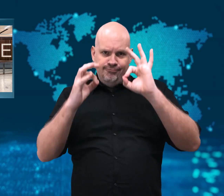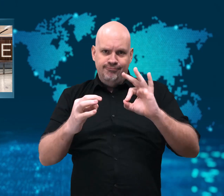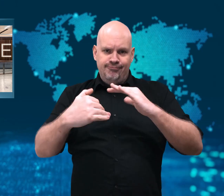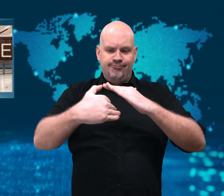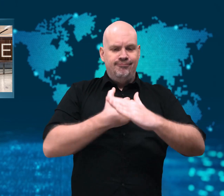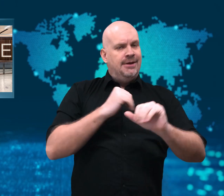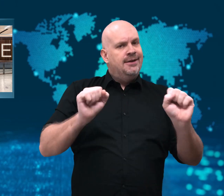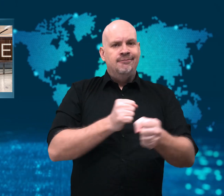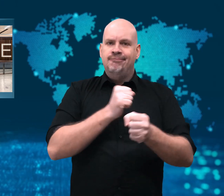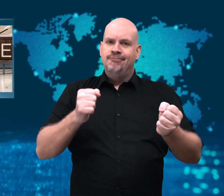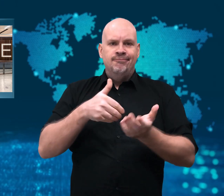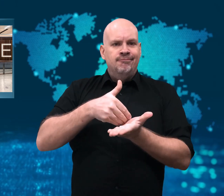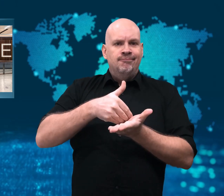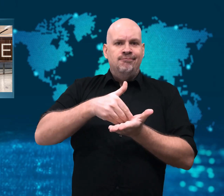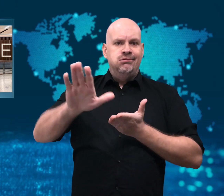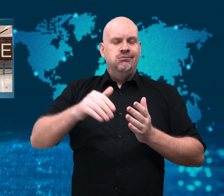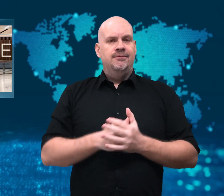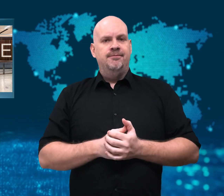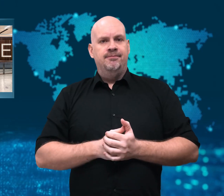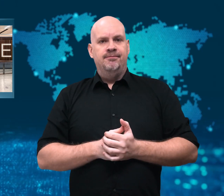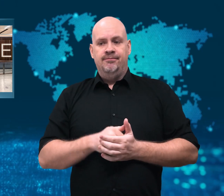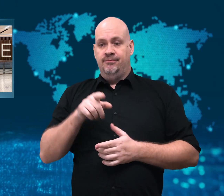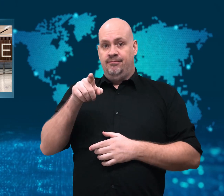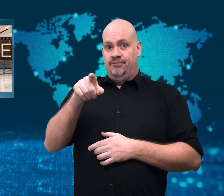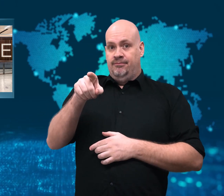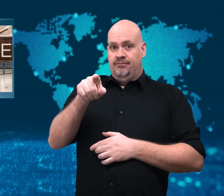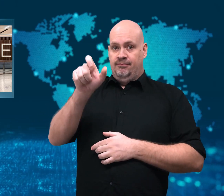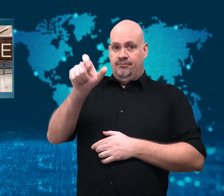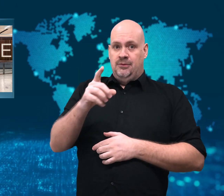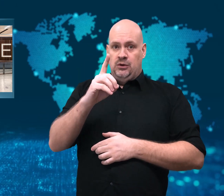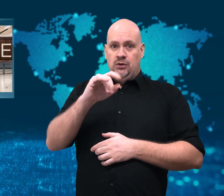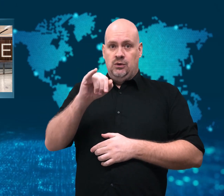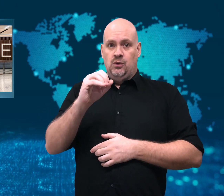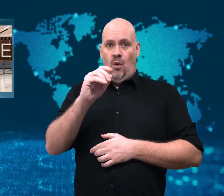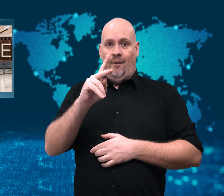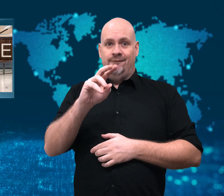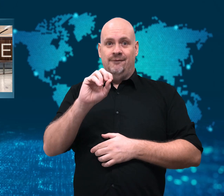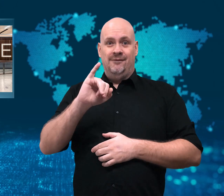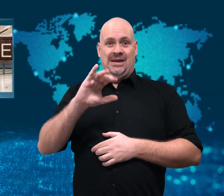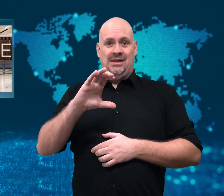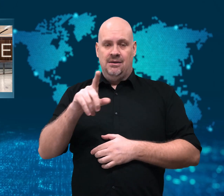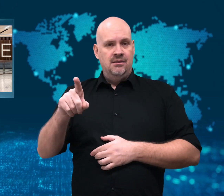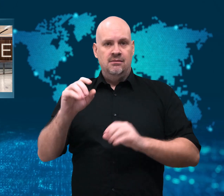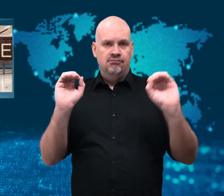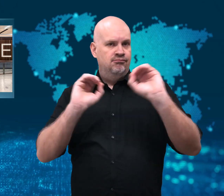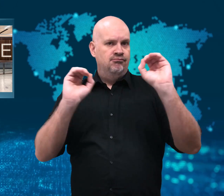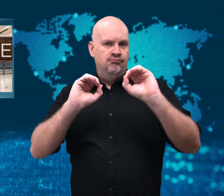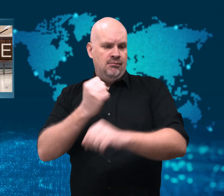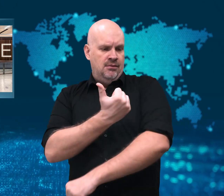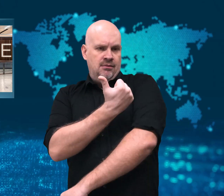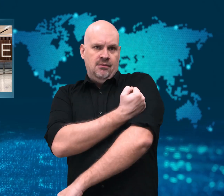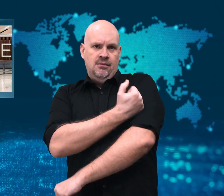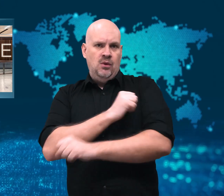failed to prove his eligibility for a medical exemption.